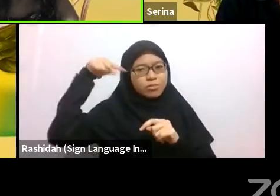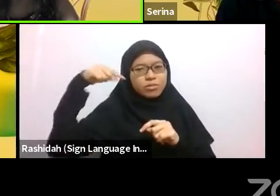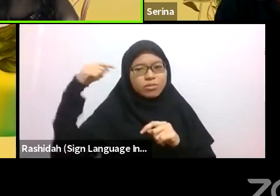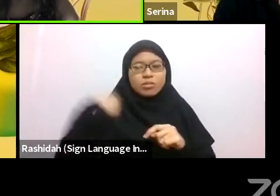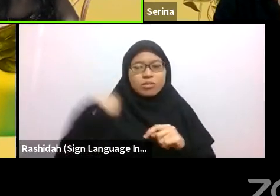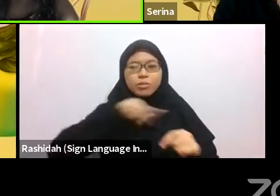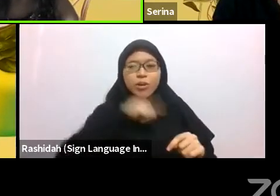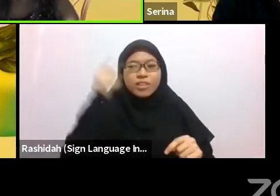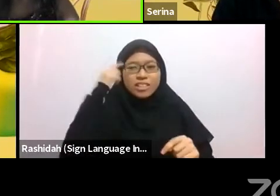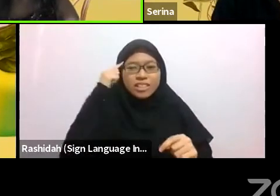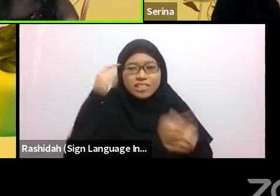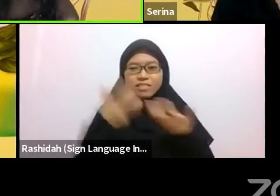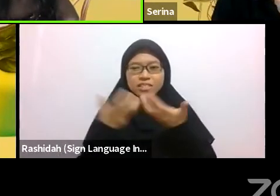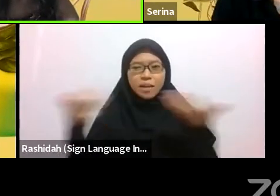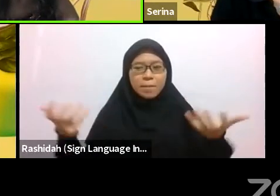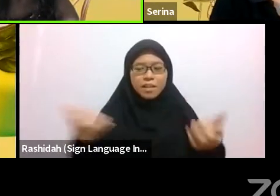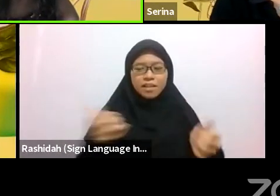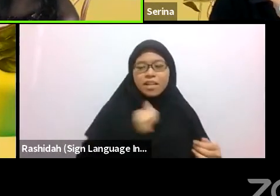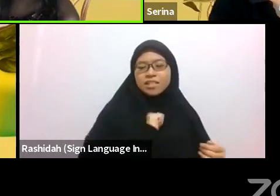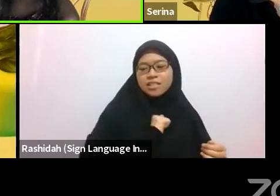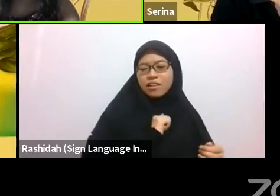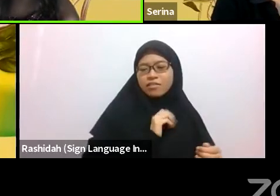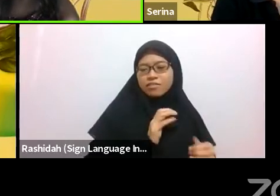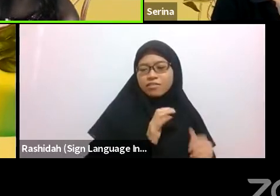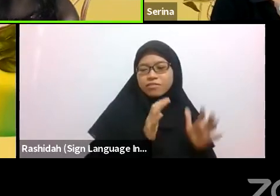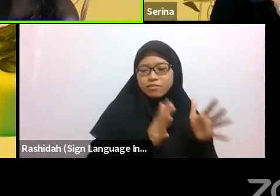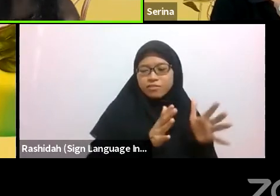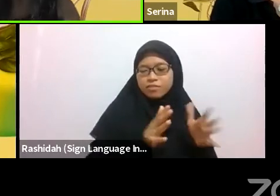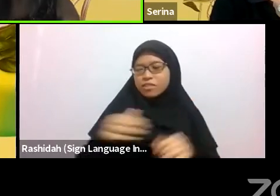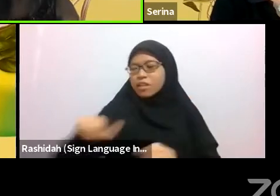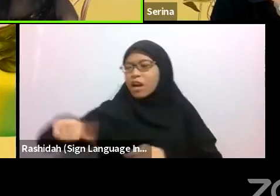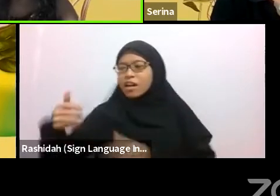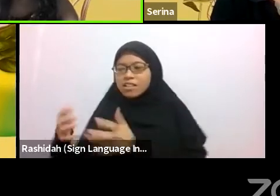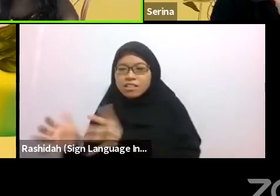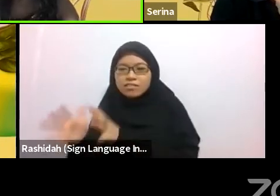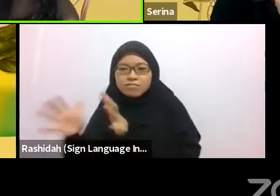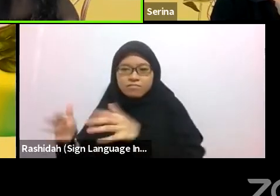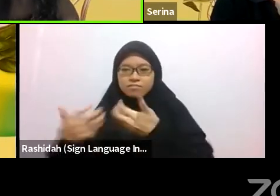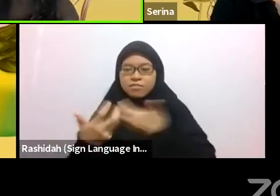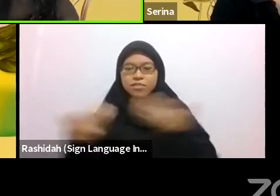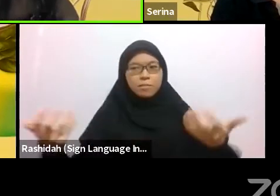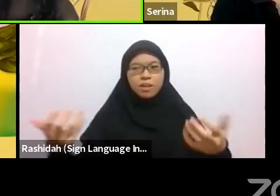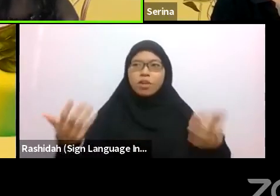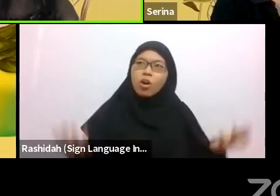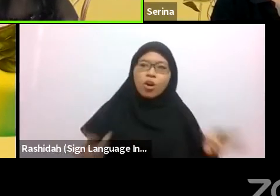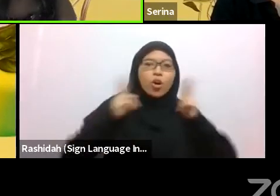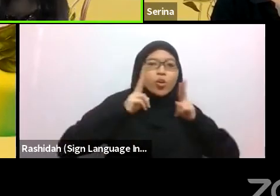of the self from the Other, of the human from nature–the nature-culture divide.